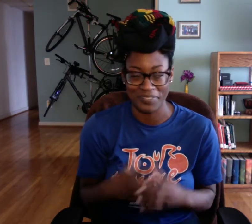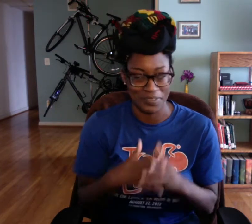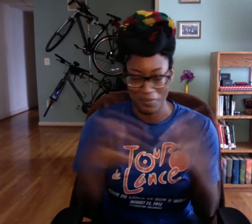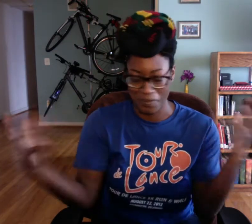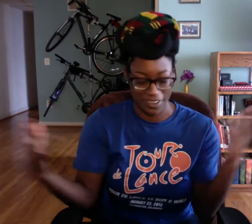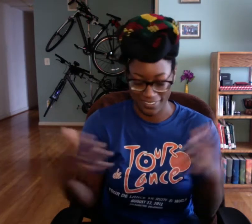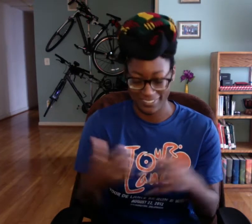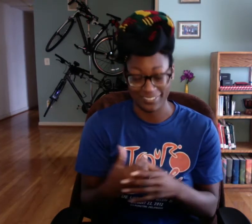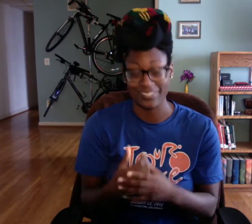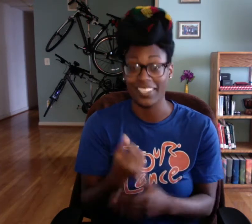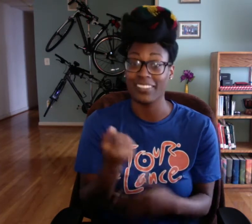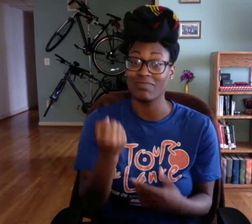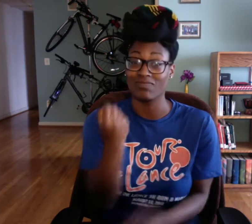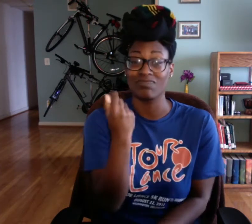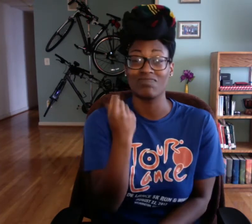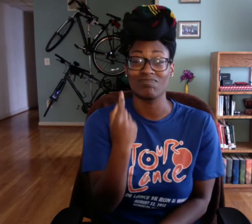So much .